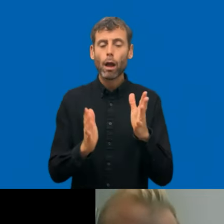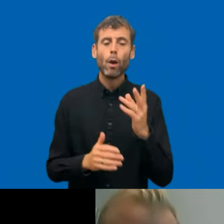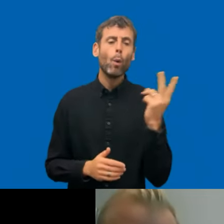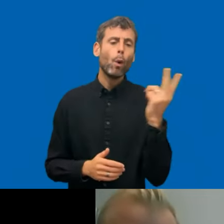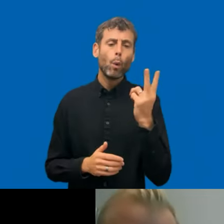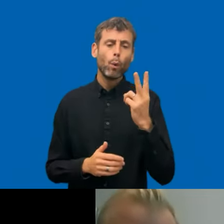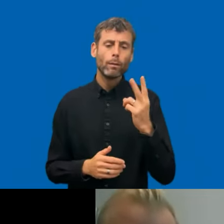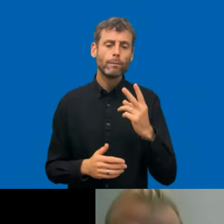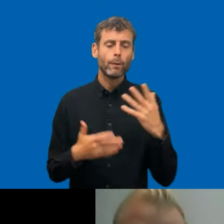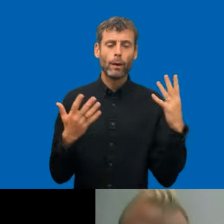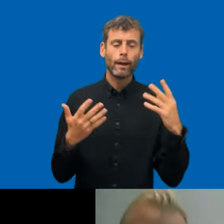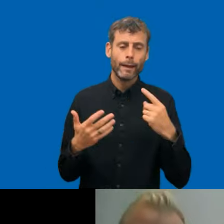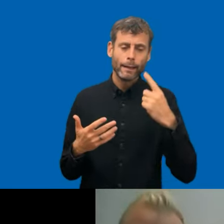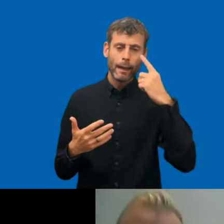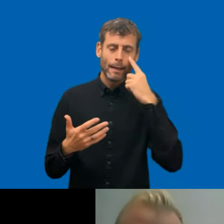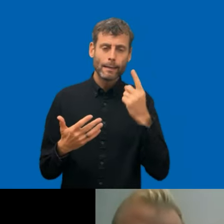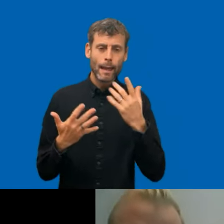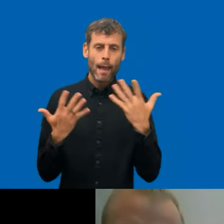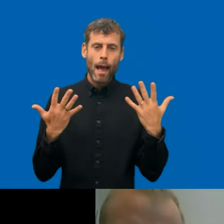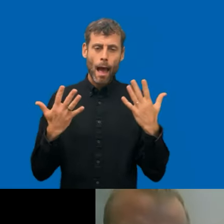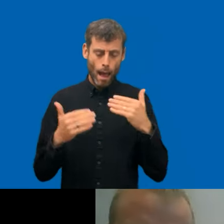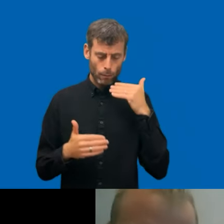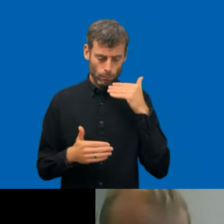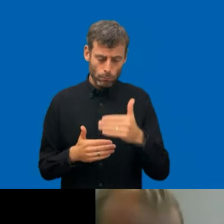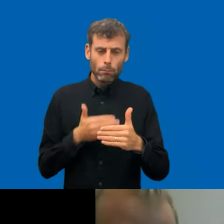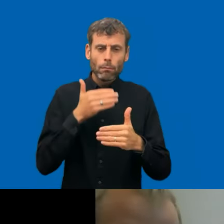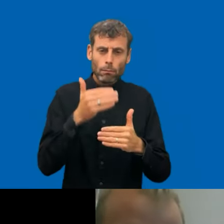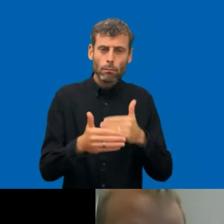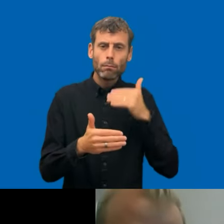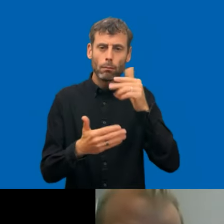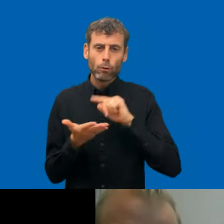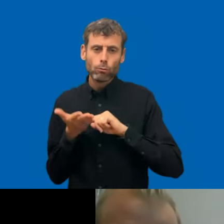granular way of presenting the results of the compliance data. So please, please,